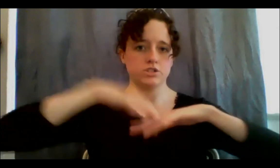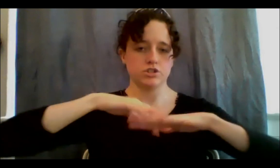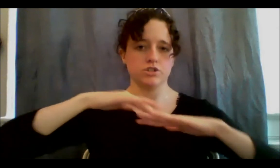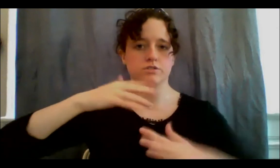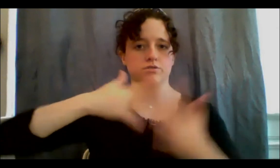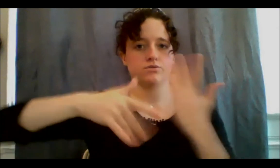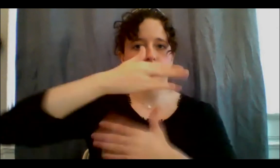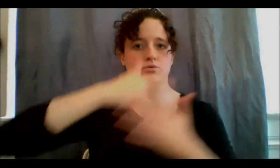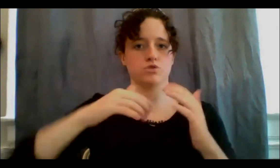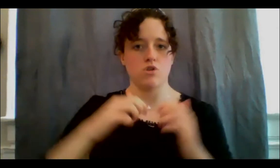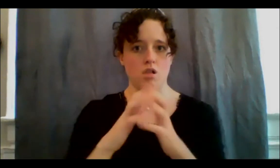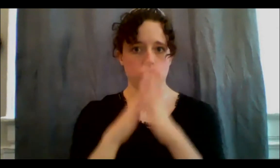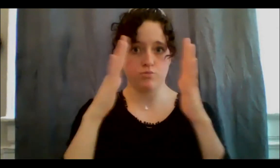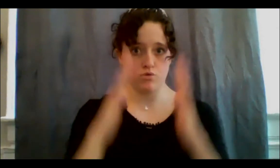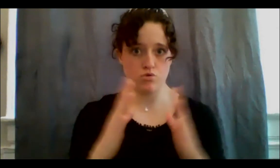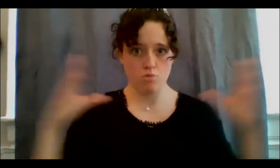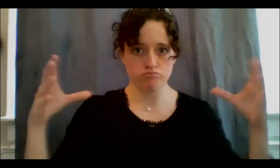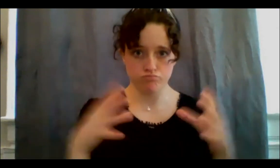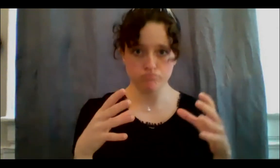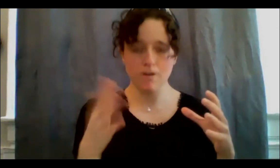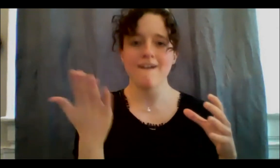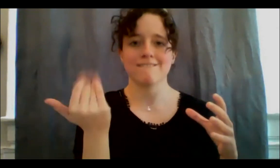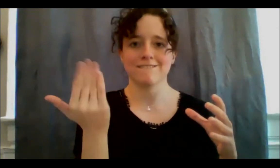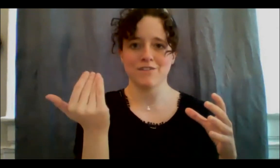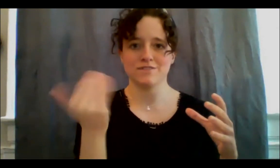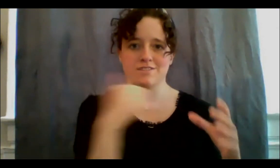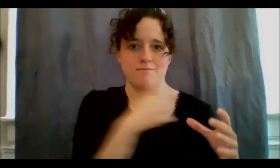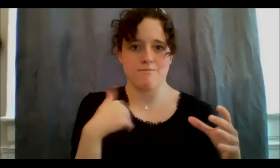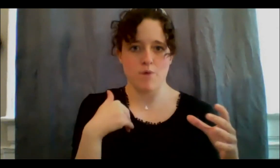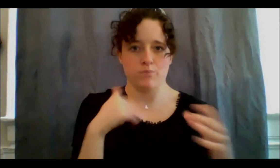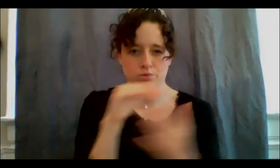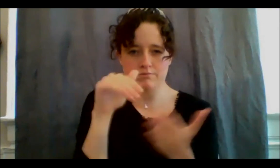of us at the core that run the membership. We do it through the spiritual guidance of